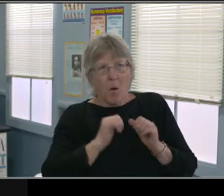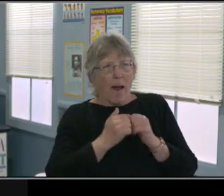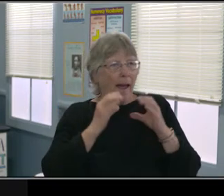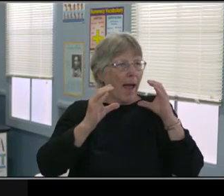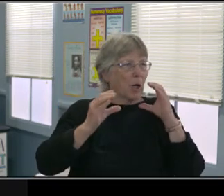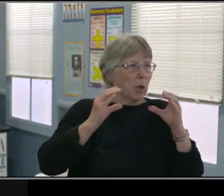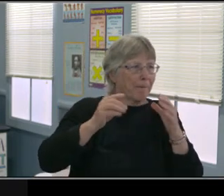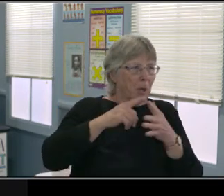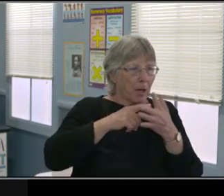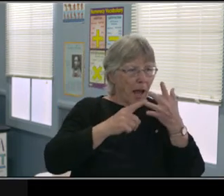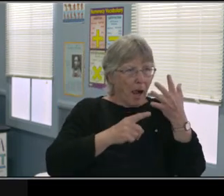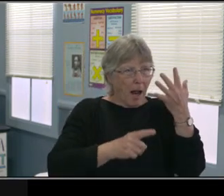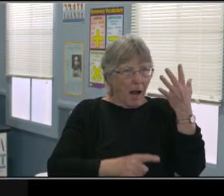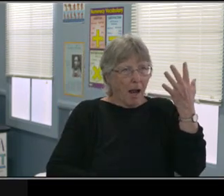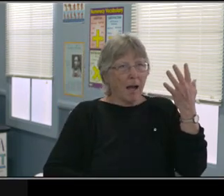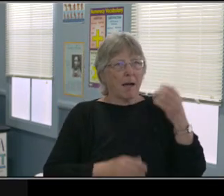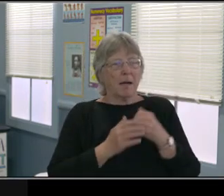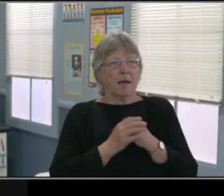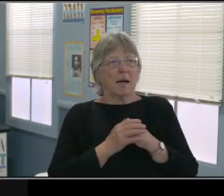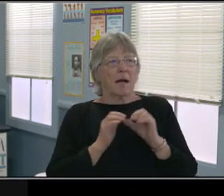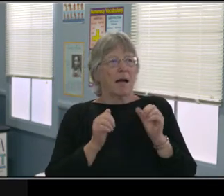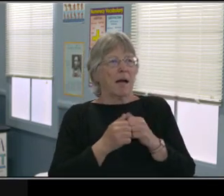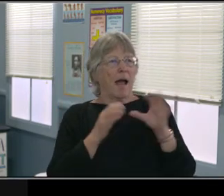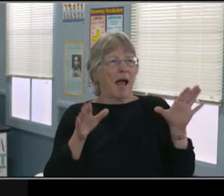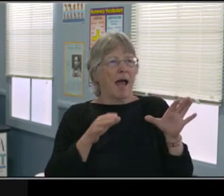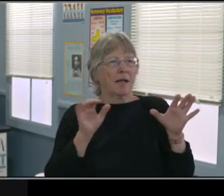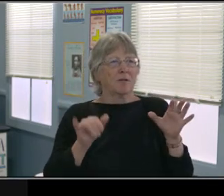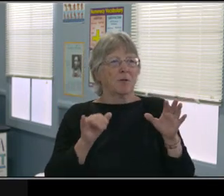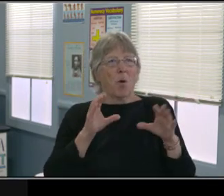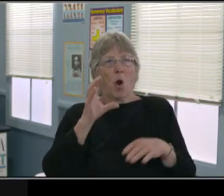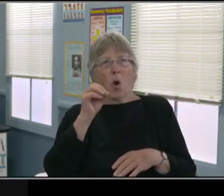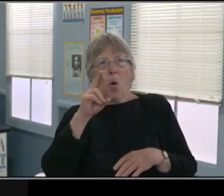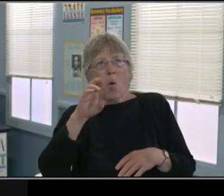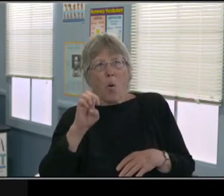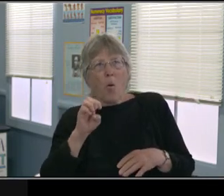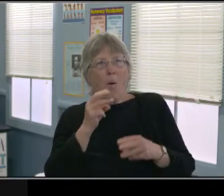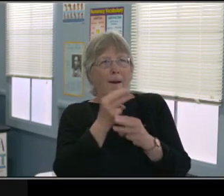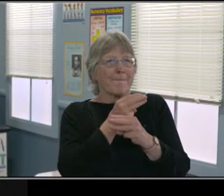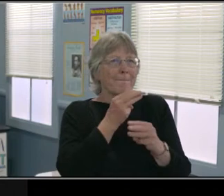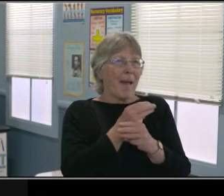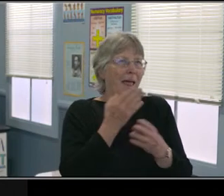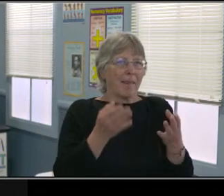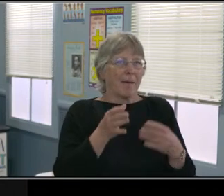is for the family, I think that would help everybody kind of get out of this COVID funk.